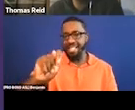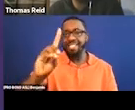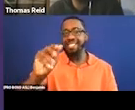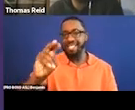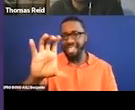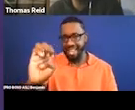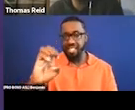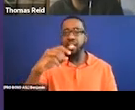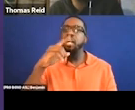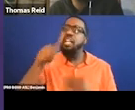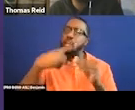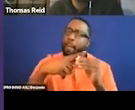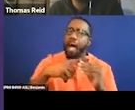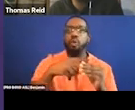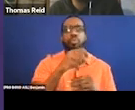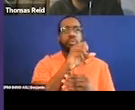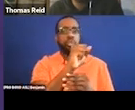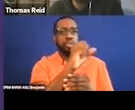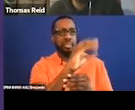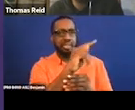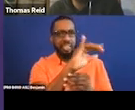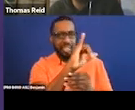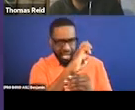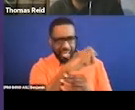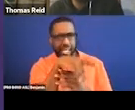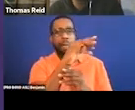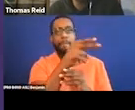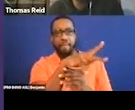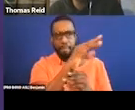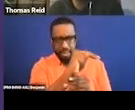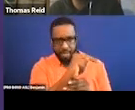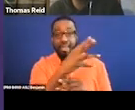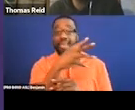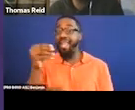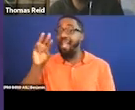unfortunately it didn't have audio description. However, when it came to Netflix, it did.